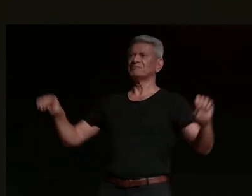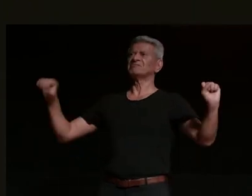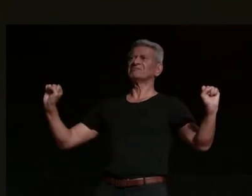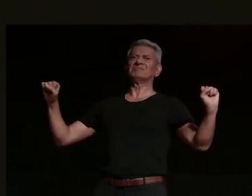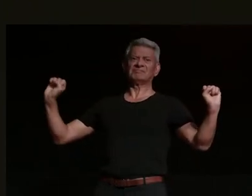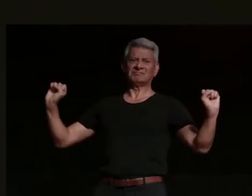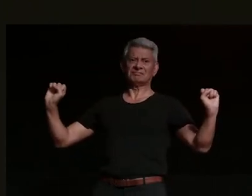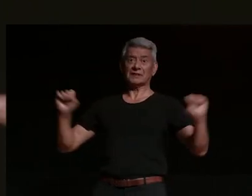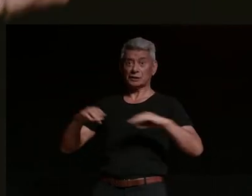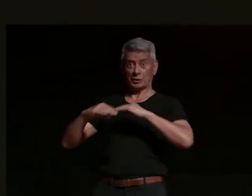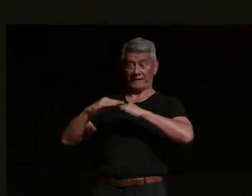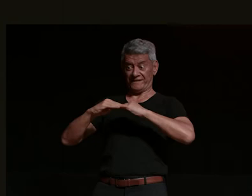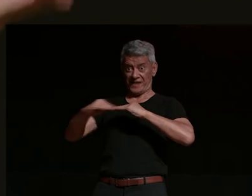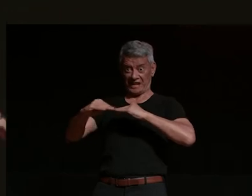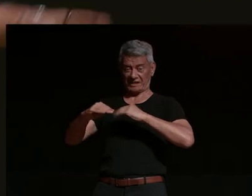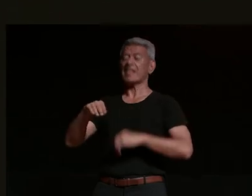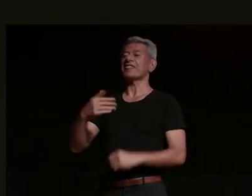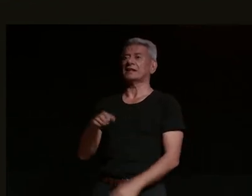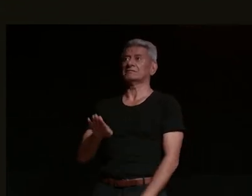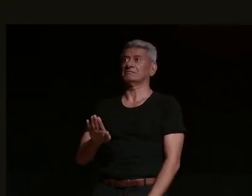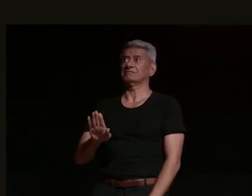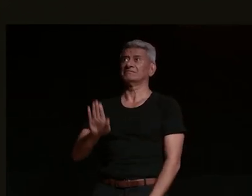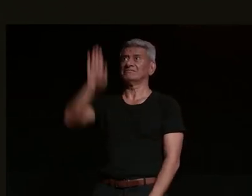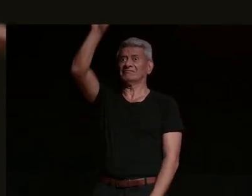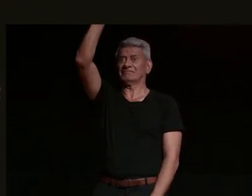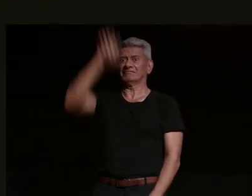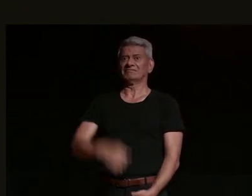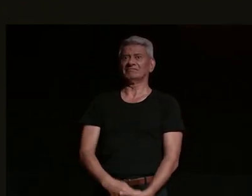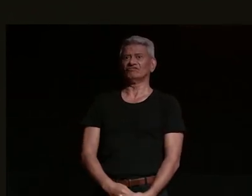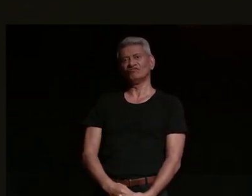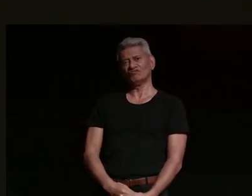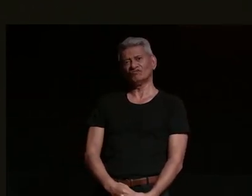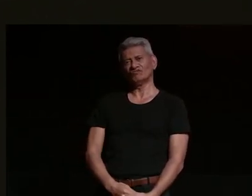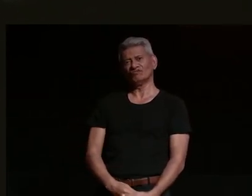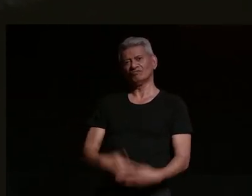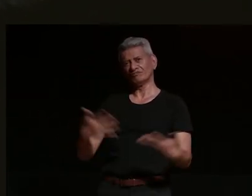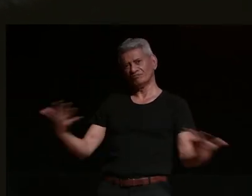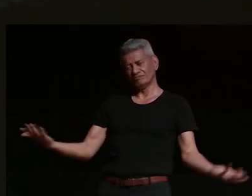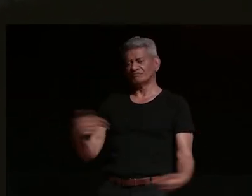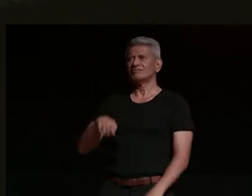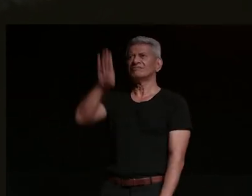flat ground up a bank embankment right inevitably it goes tits up and the drunk